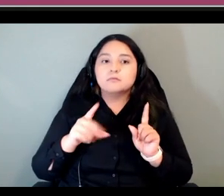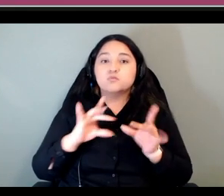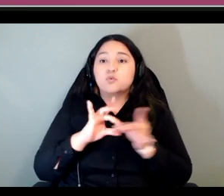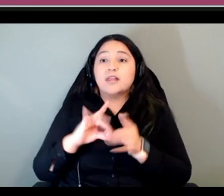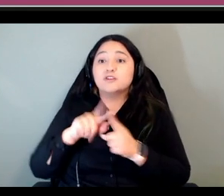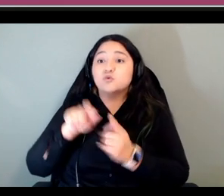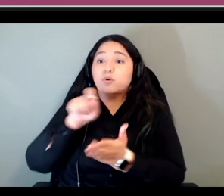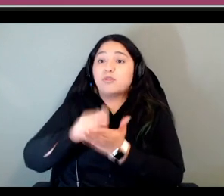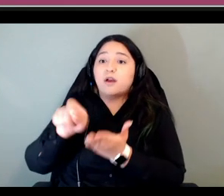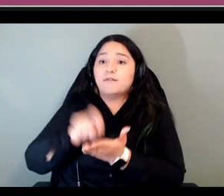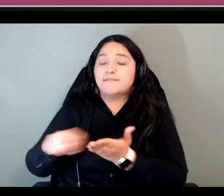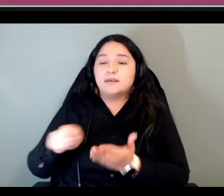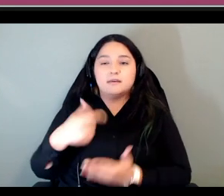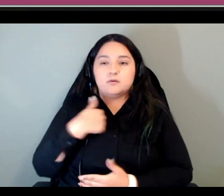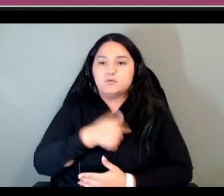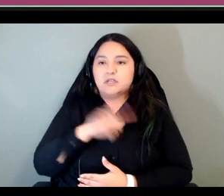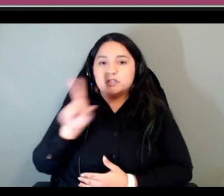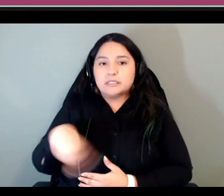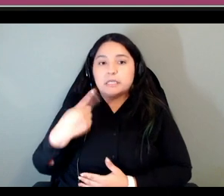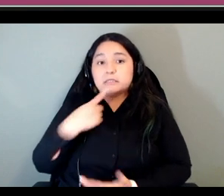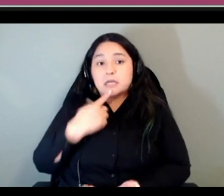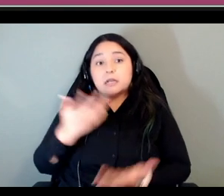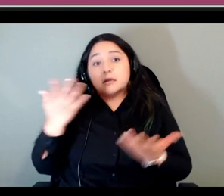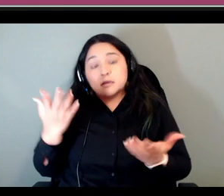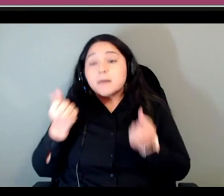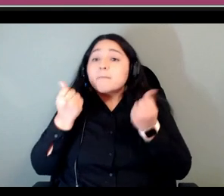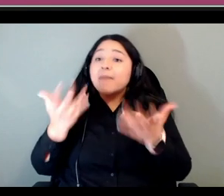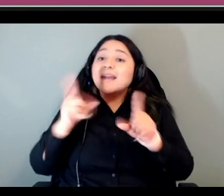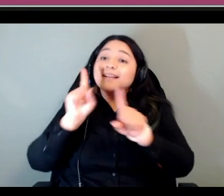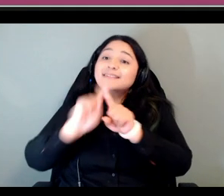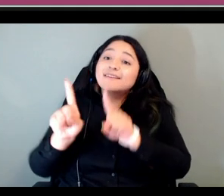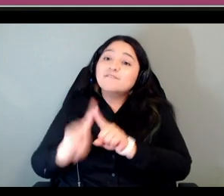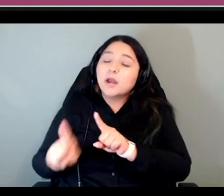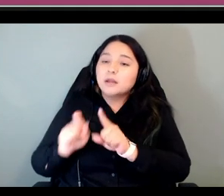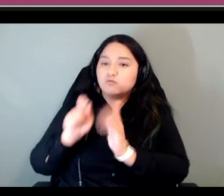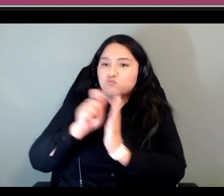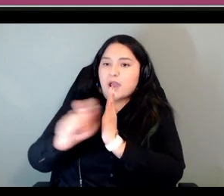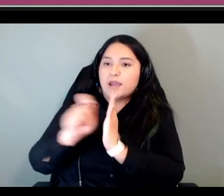many different ways of writing mischief um this is what we're doing this and then spell